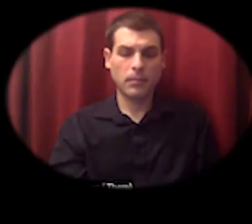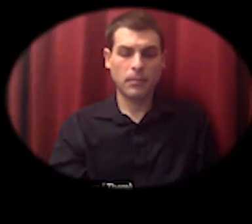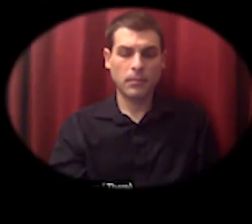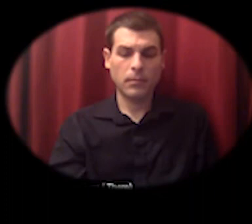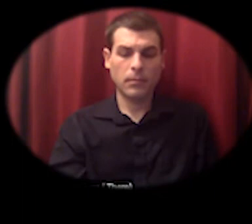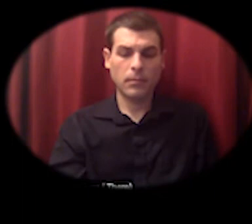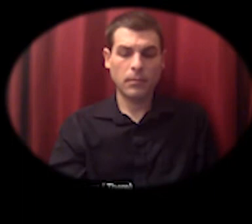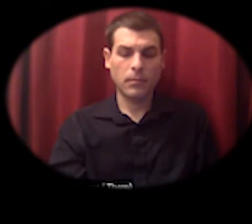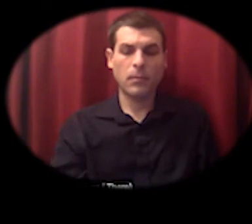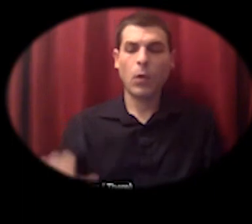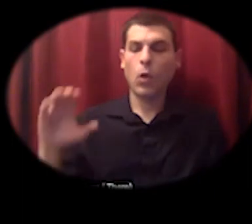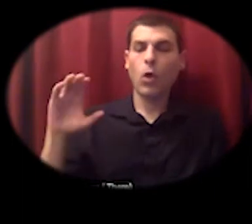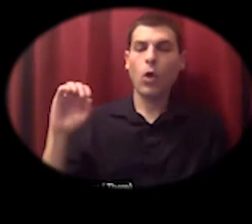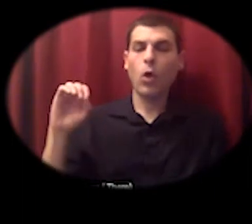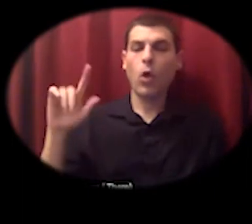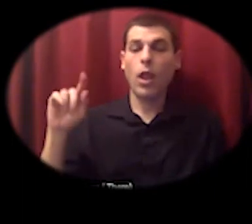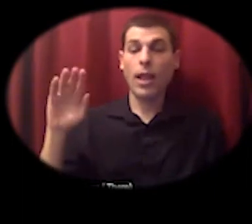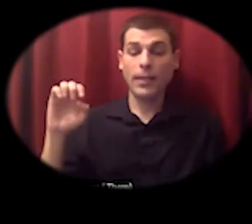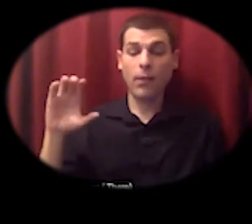collective courage by Dr Jessica Gordon Nemhard